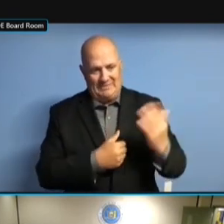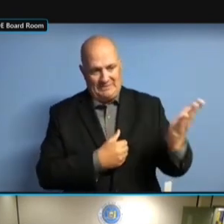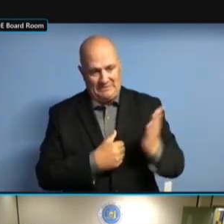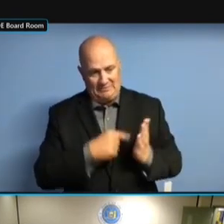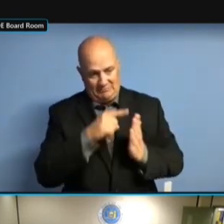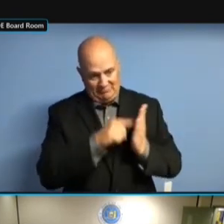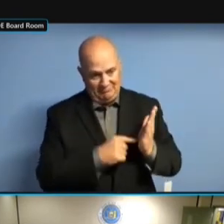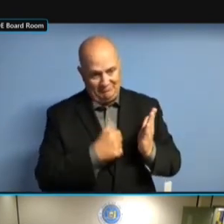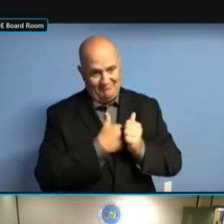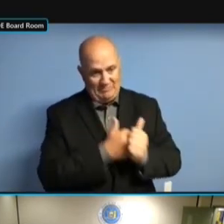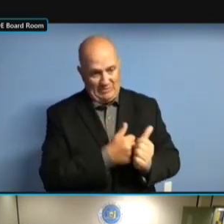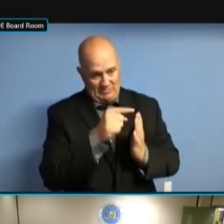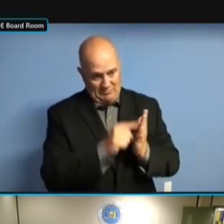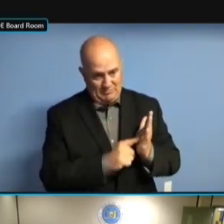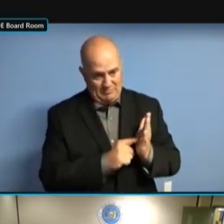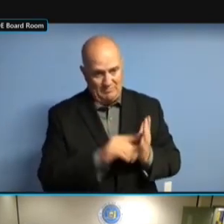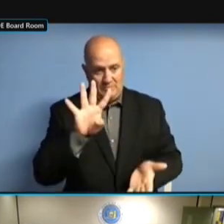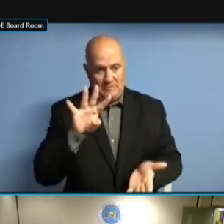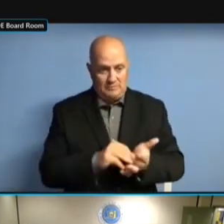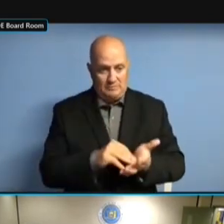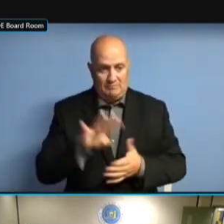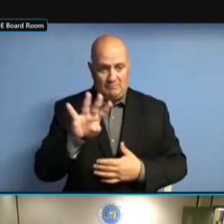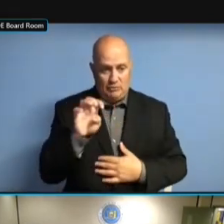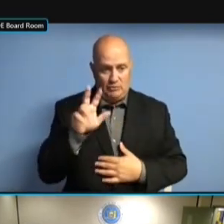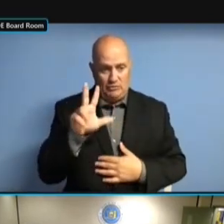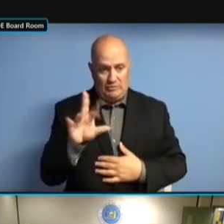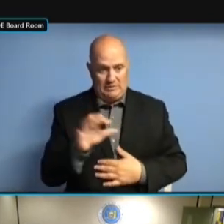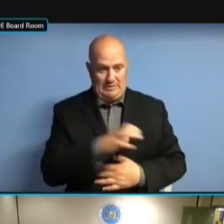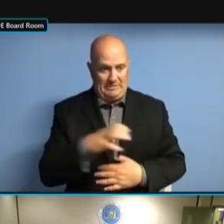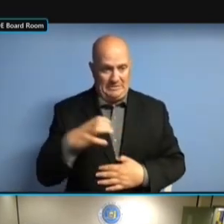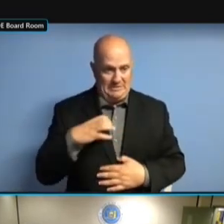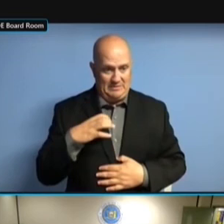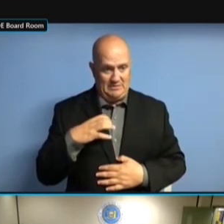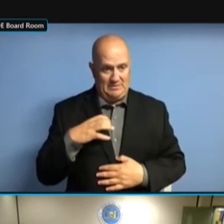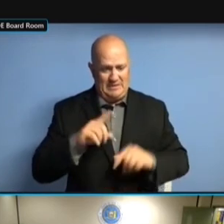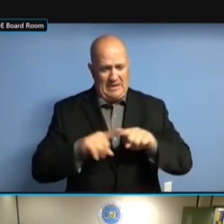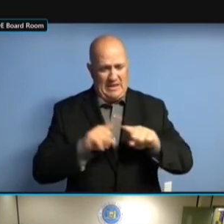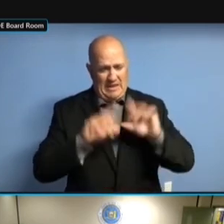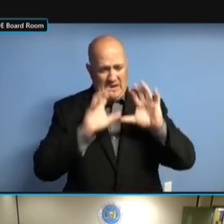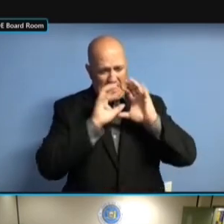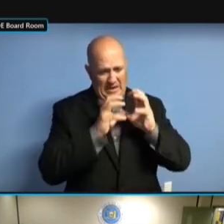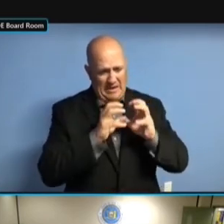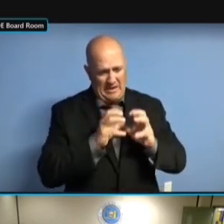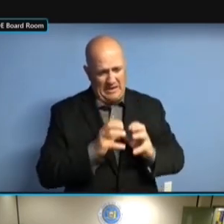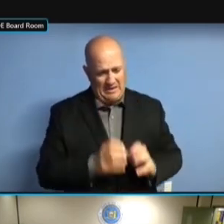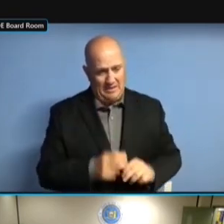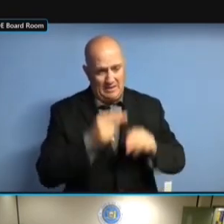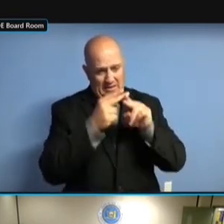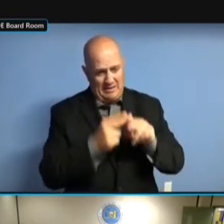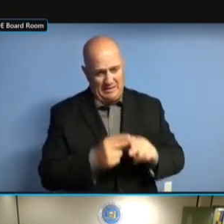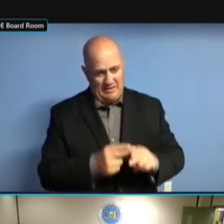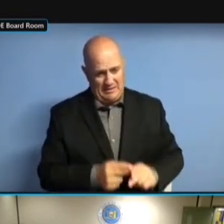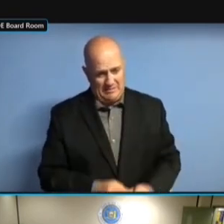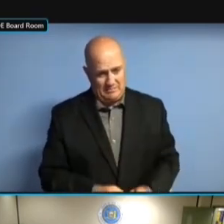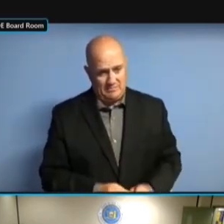CONTAINED 4,439 COMMITTEES THAT WERE ON THAT NONFILER LIST. WERE ON THAT NONFILER LIST. WERE ON THAT NONFILER LIST. ON WERE ON THAT NONFILER LIST. ON THAT WERE ON THAT NONFILER LIST. ON THAT LIST, WERE ON THAT NONFILER LIST. ON THAT LIST, 4,067 WERE ON THAT NONFILER LIST. ON THAT LIST, 4,067 COMMITTEES ON THAT LIST, 4,067 COMMITTEES ON THAT LIST, 4,067 COMMITTEES HAD ON THAT LIST, 4,067 COMMITTEES HAD AN ON THAT LIST, 4,067 COMMITTEES HAD AN EMAIL ON THAT LIST, 4,067 COMMITTEES HAD AN EMAIL ADDRESS ON THAT LIST, 4,067 COMMITTEES HAD AN EMAIL ADDRESS LISTED, ON THAT LIST, 4,067 COMMITTEES HAD AN EMAIL ADDRESS LISTED, AND HAD AN EMAIL ADDRESS LISTED, AND